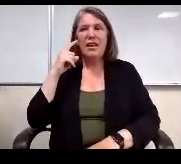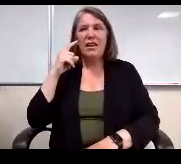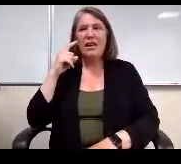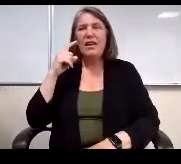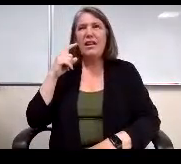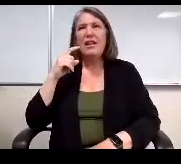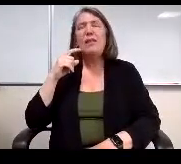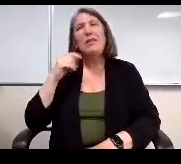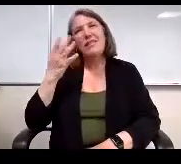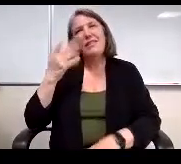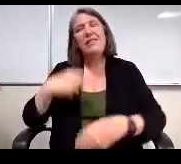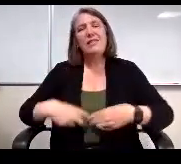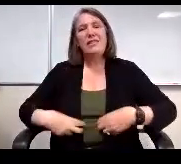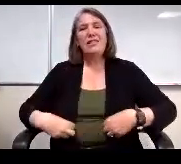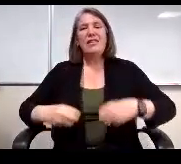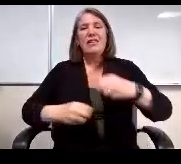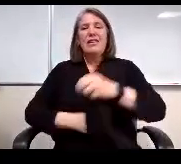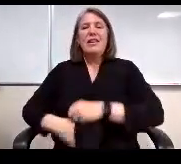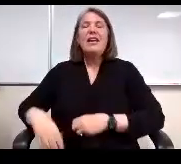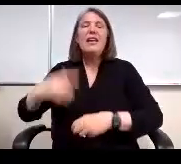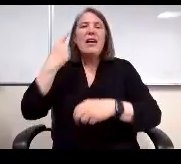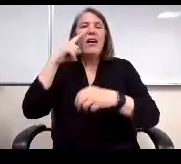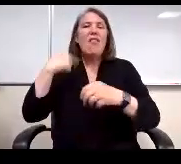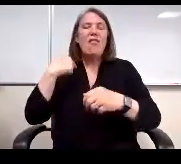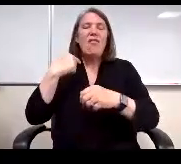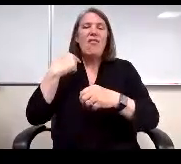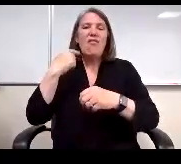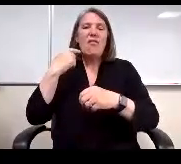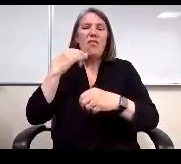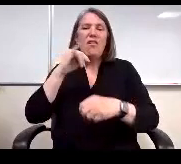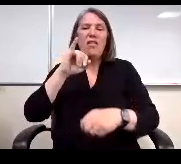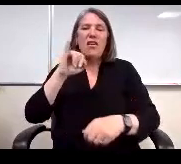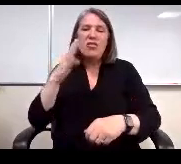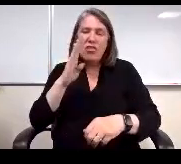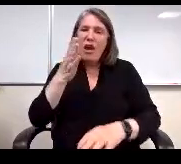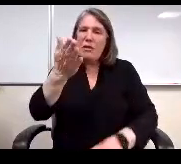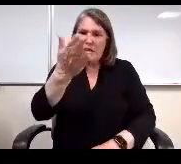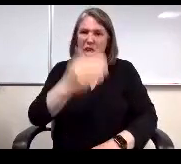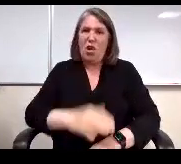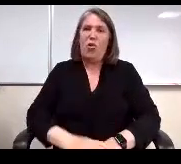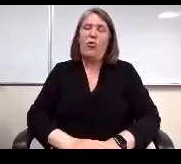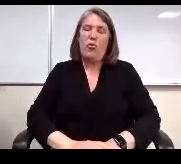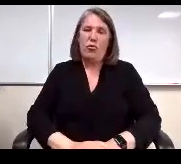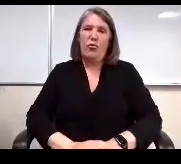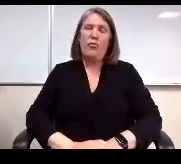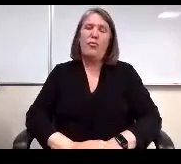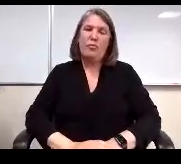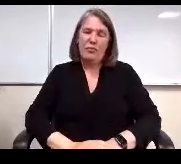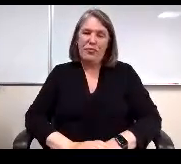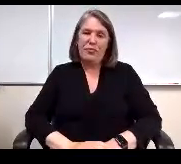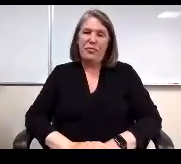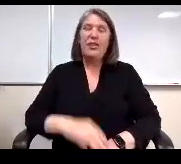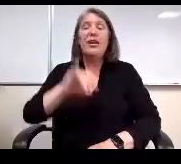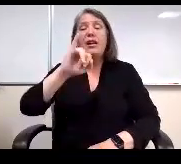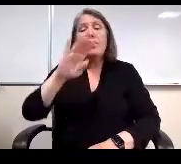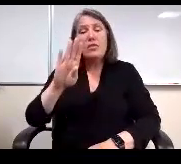For those of us weren't well done, job is in there. Yeah, so job is included,